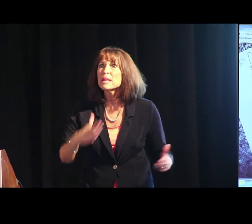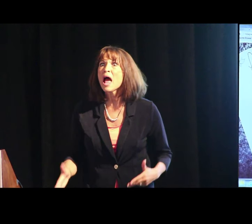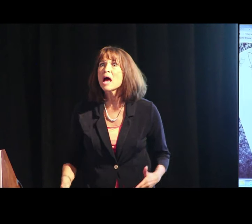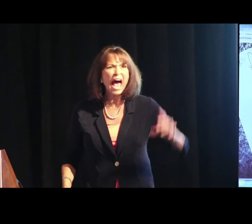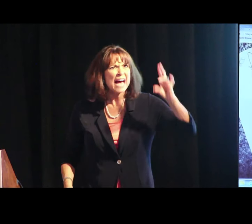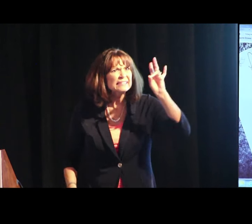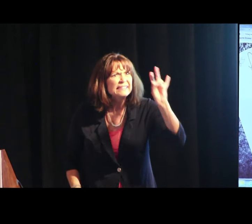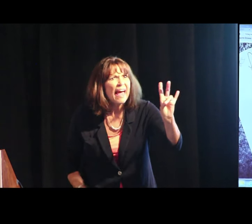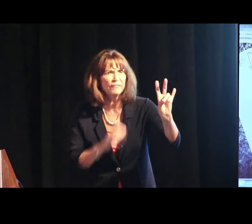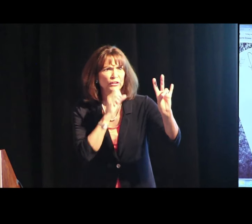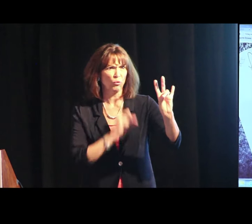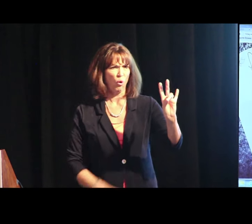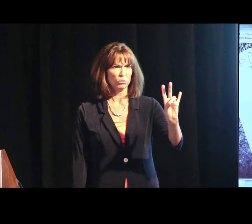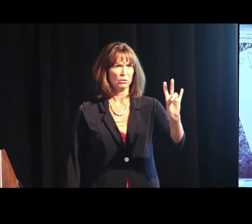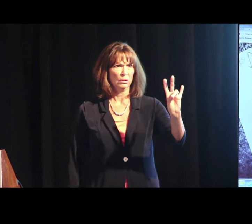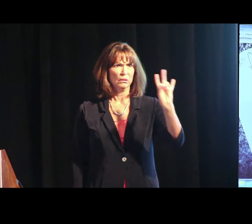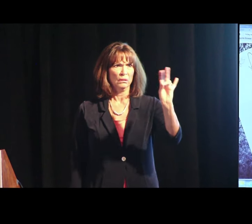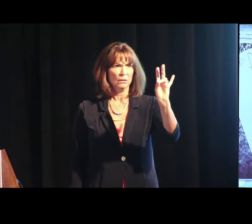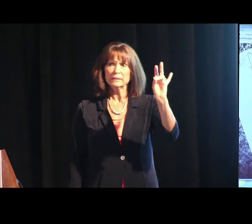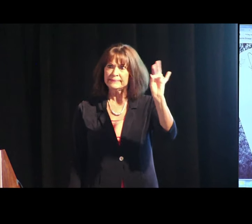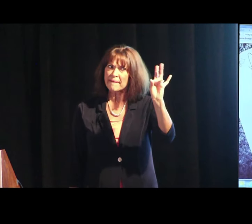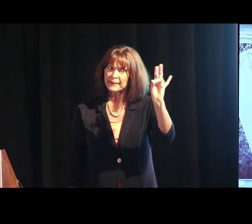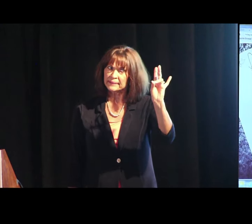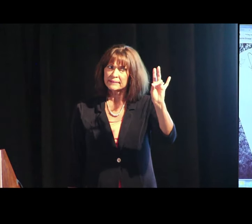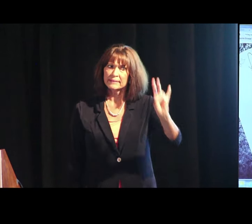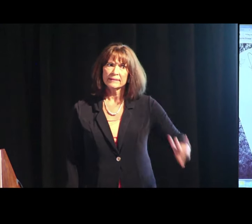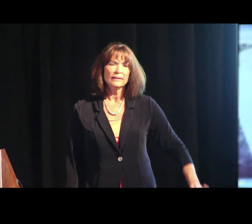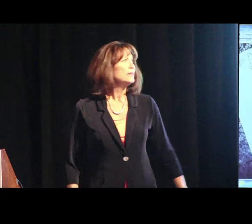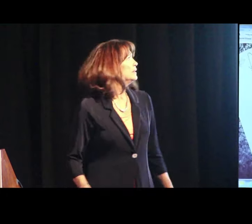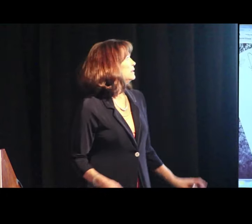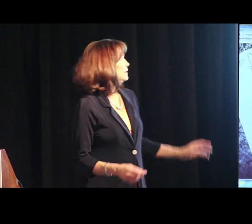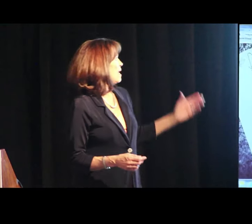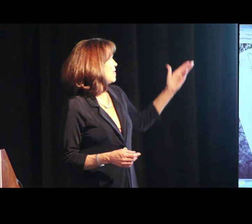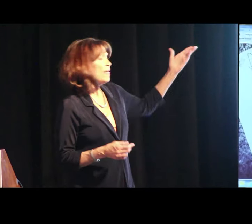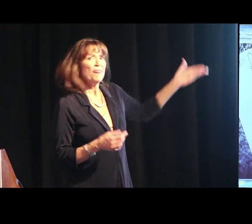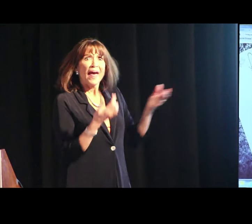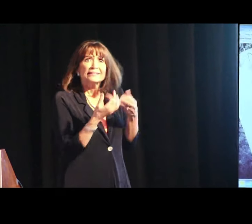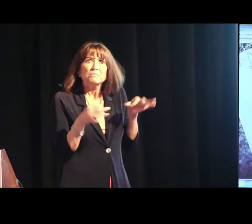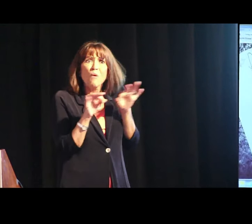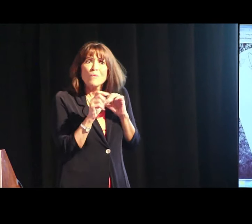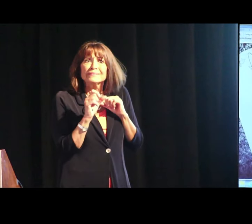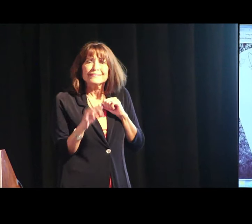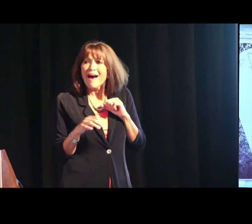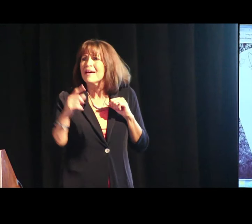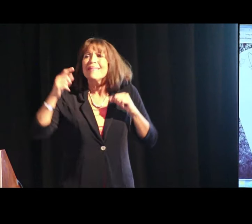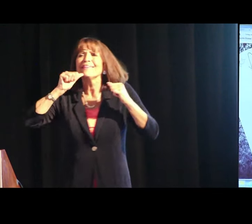in her I.E.P. plan at age 7. At age 7. She was wanting to be involved in her I.E.P.